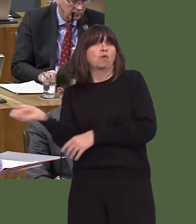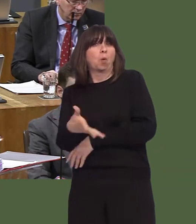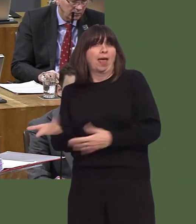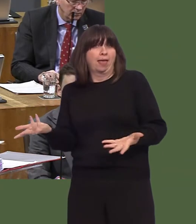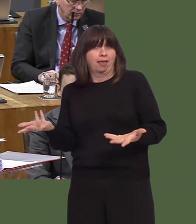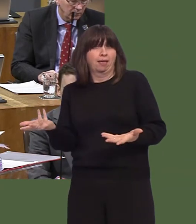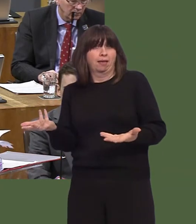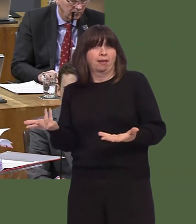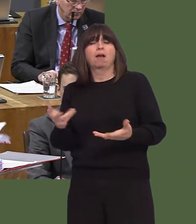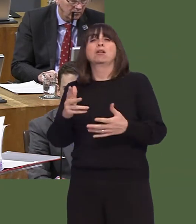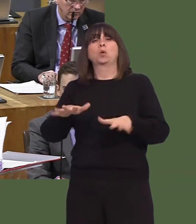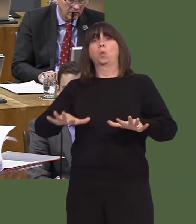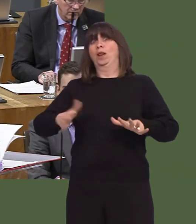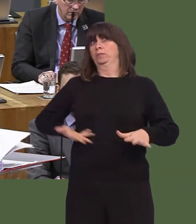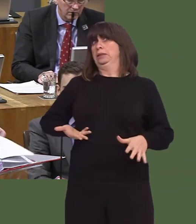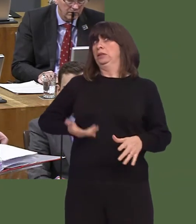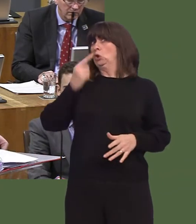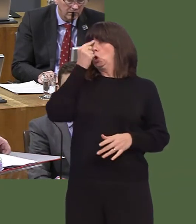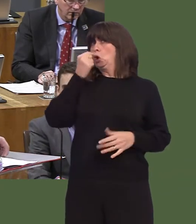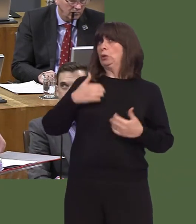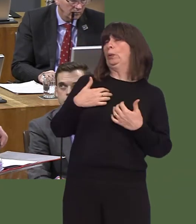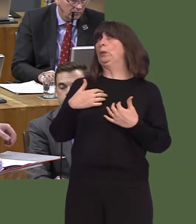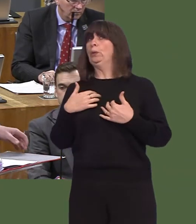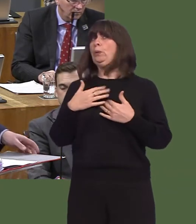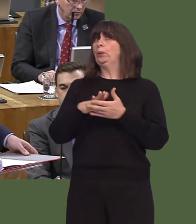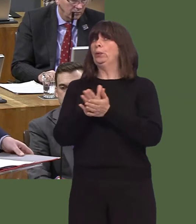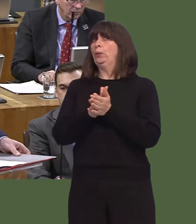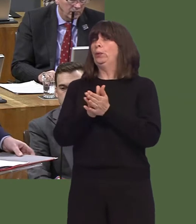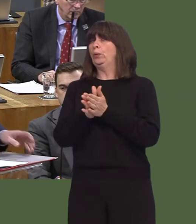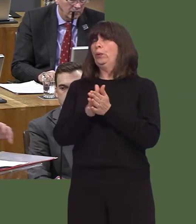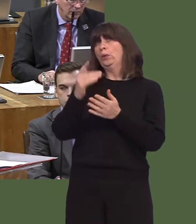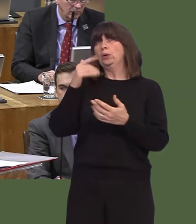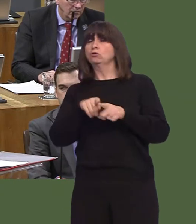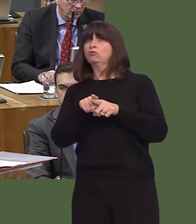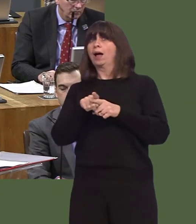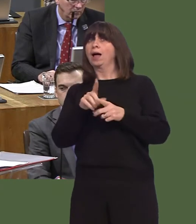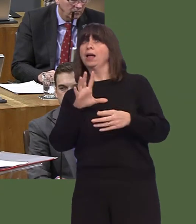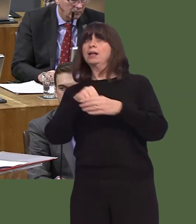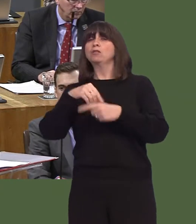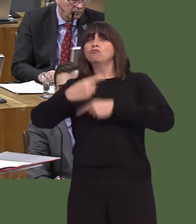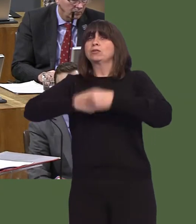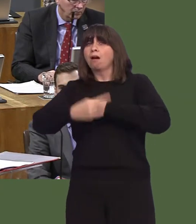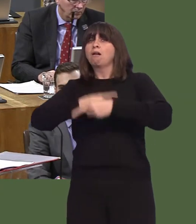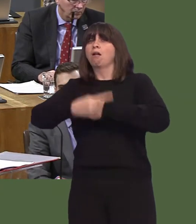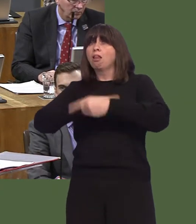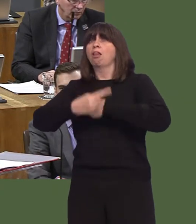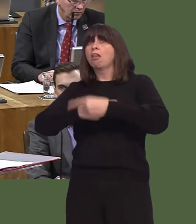here for Welsh businesses to look at how they can get involved in the plastics recycling industry.